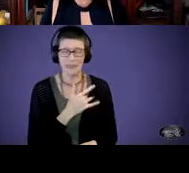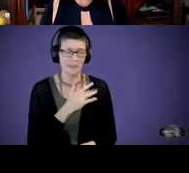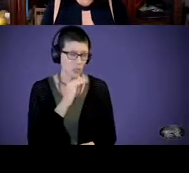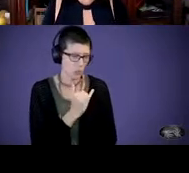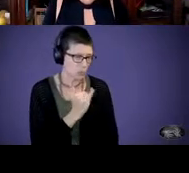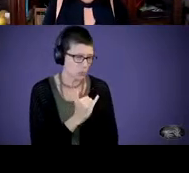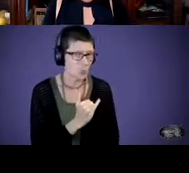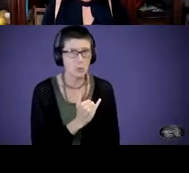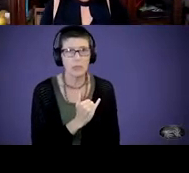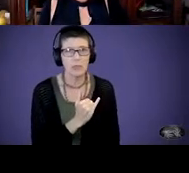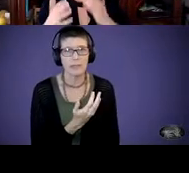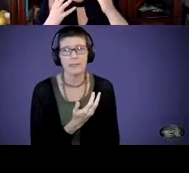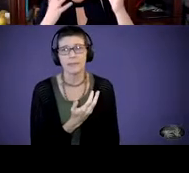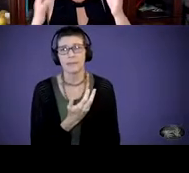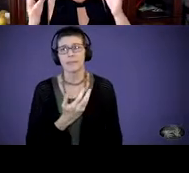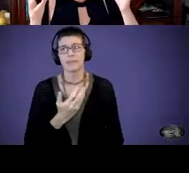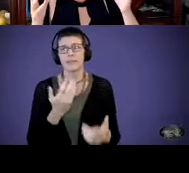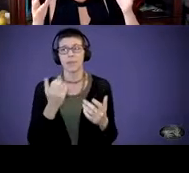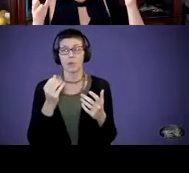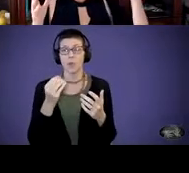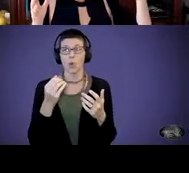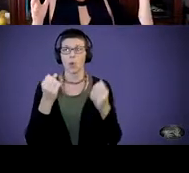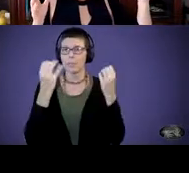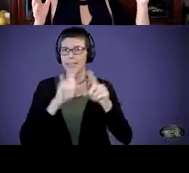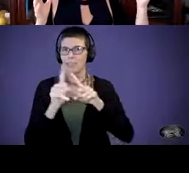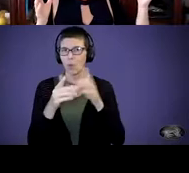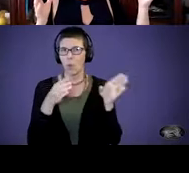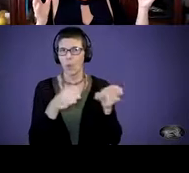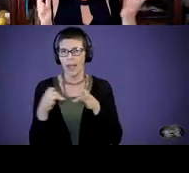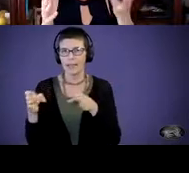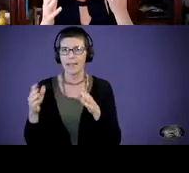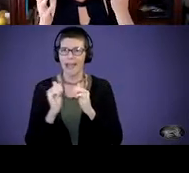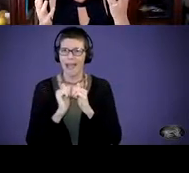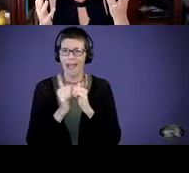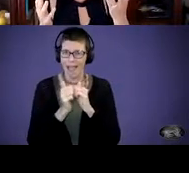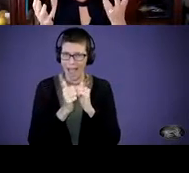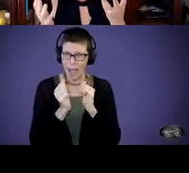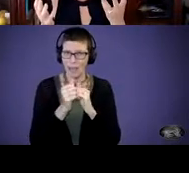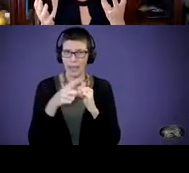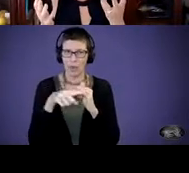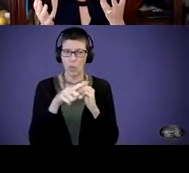And so there are a lot of different ways. How can we get these skills in these other developmental